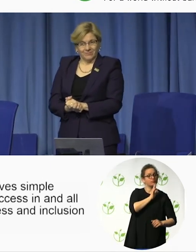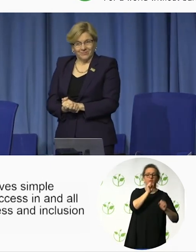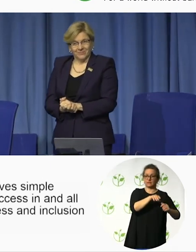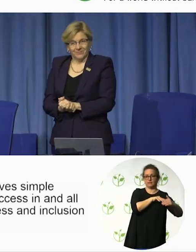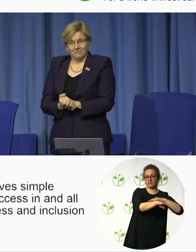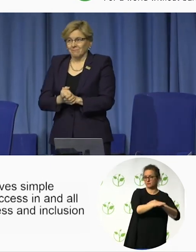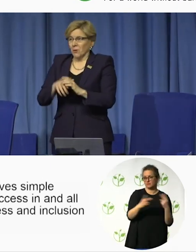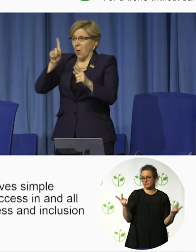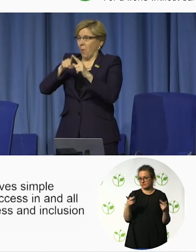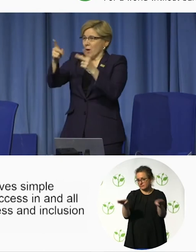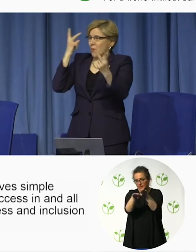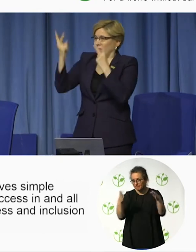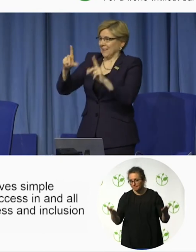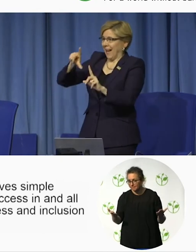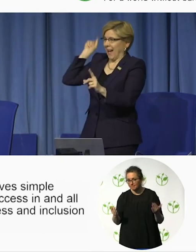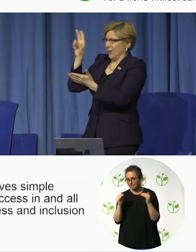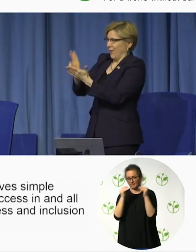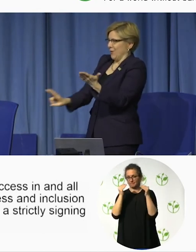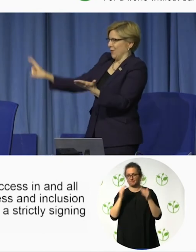a strictly signing environment?